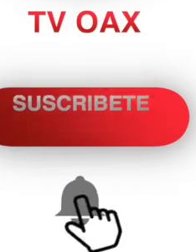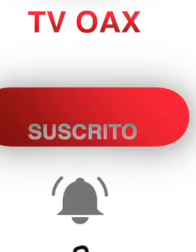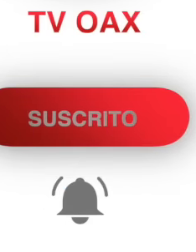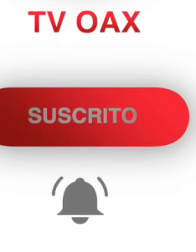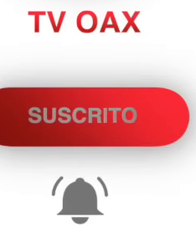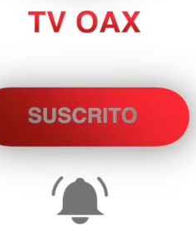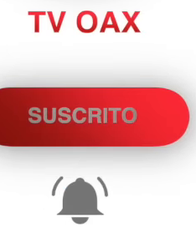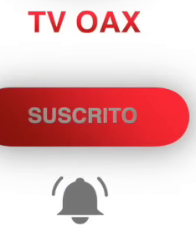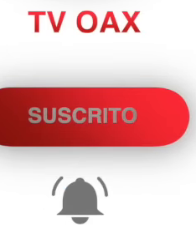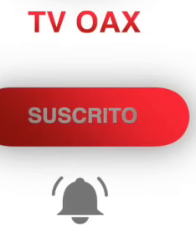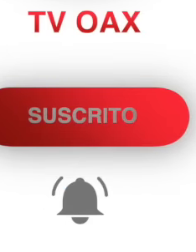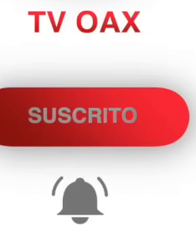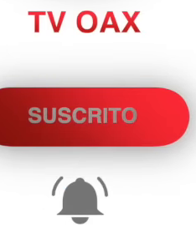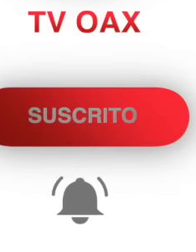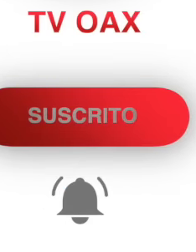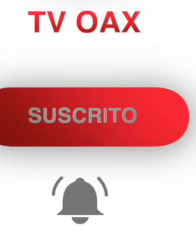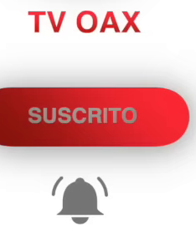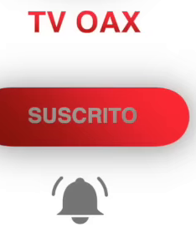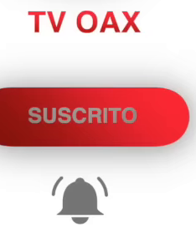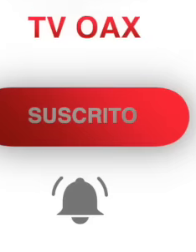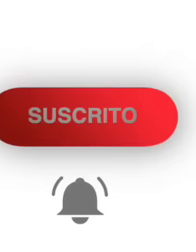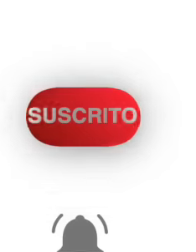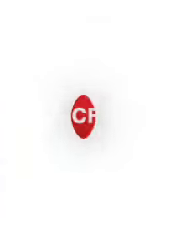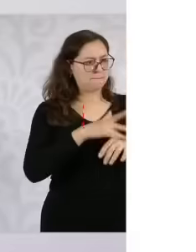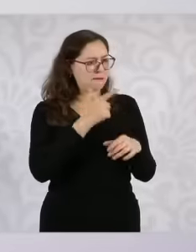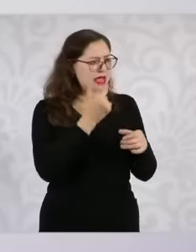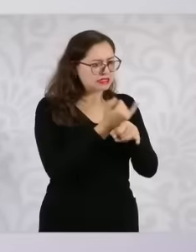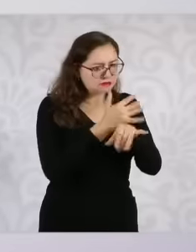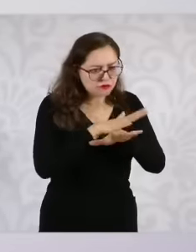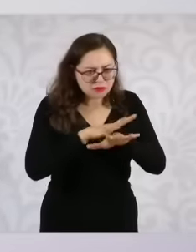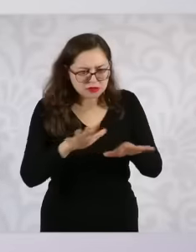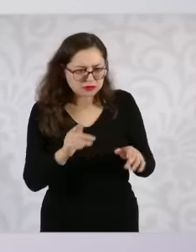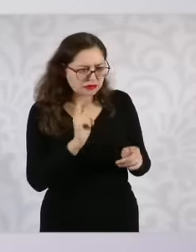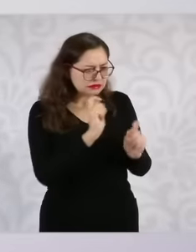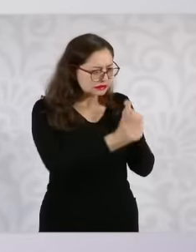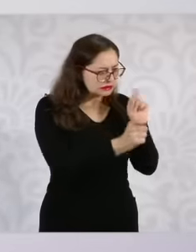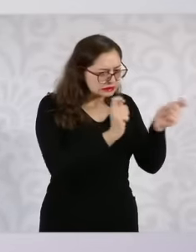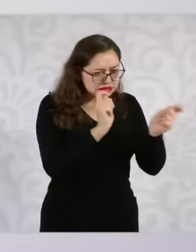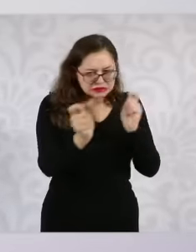advanced technological resources to analyze data, identify patterns and understand the dynamics In the